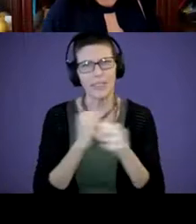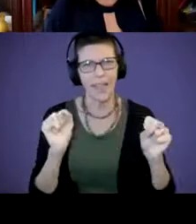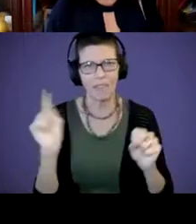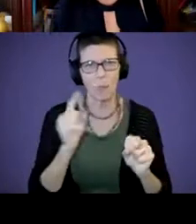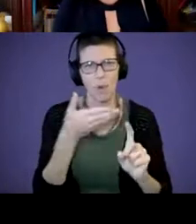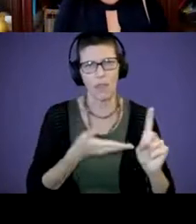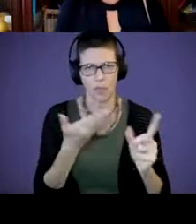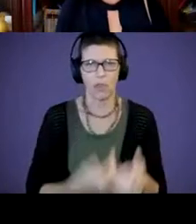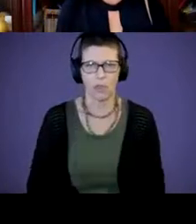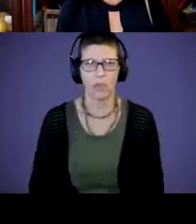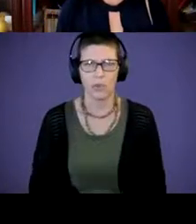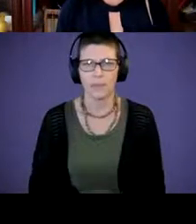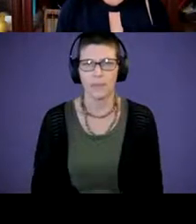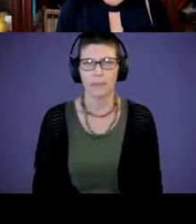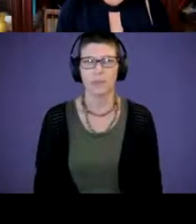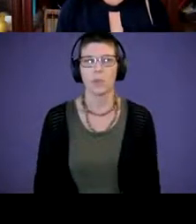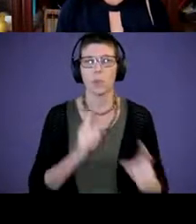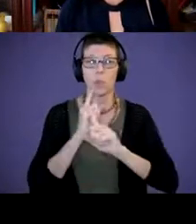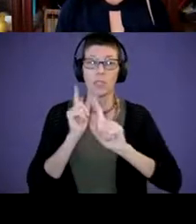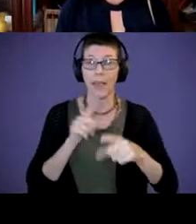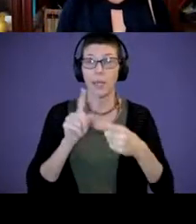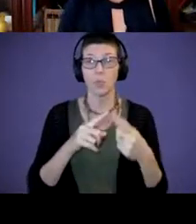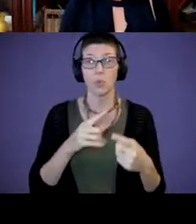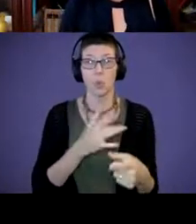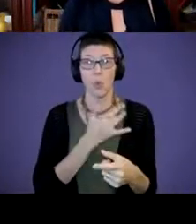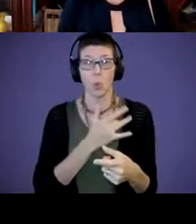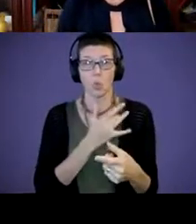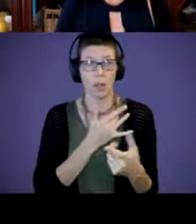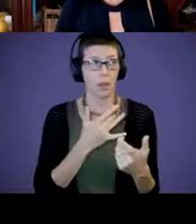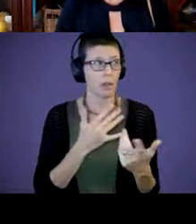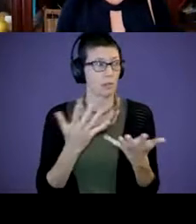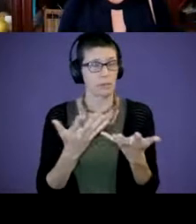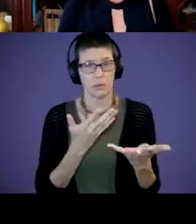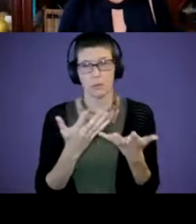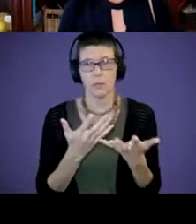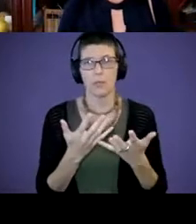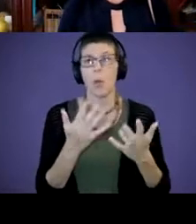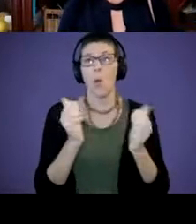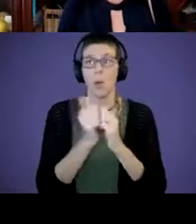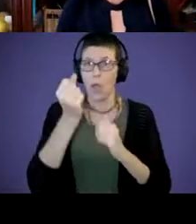responding to emotional states. Understanding with understanding calmness,